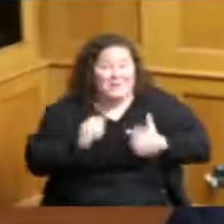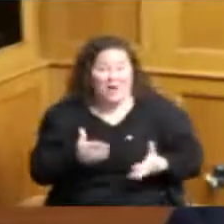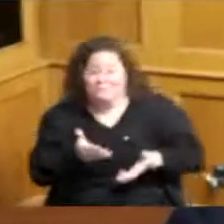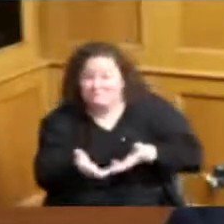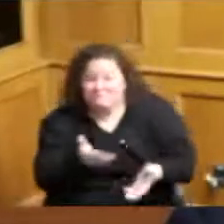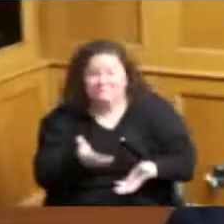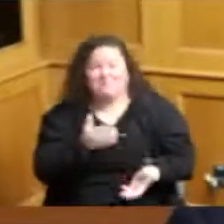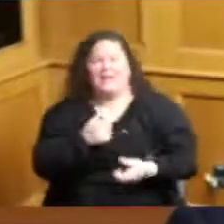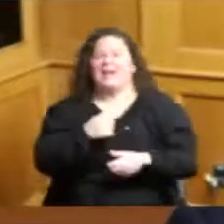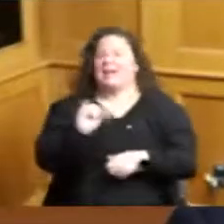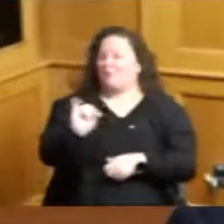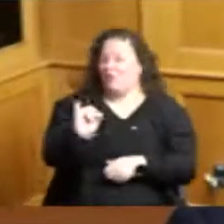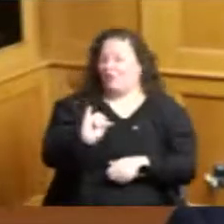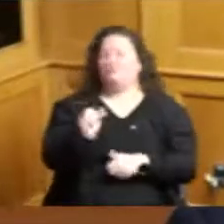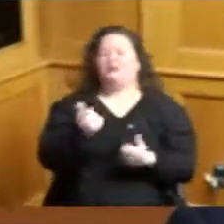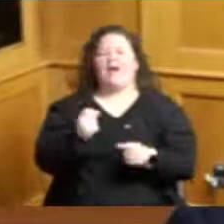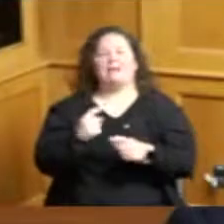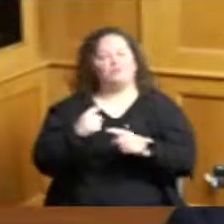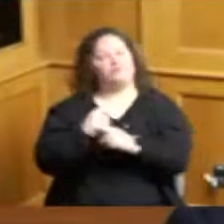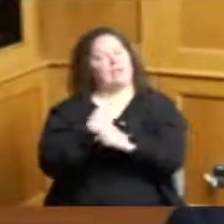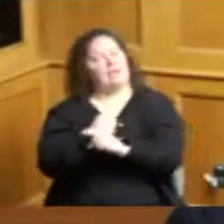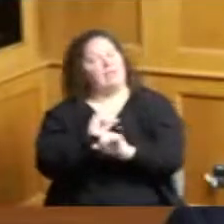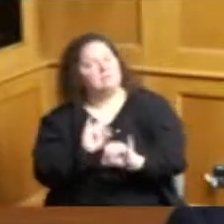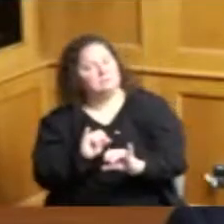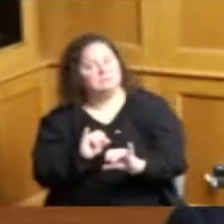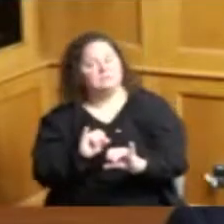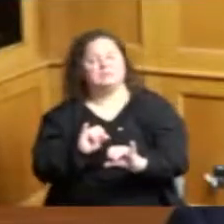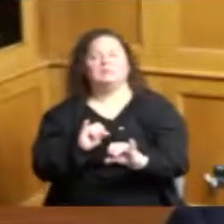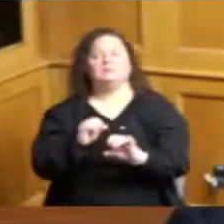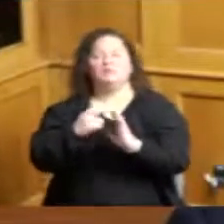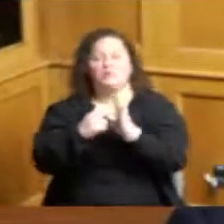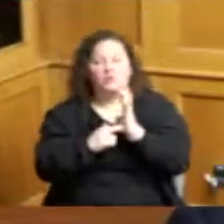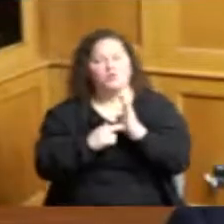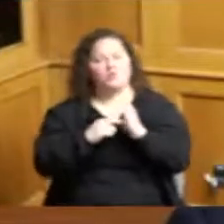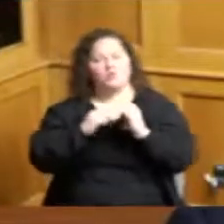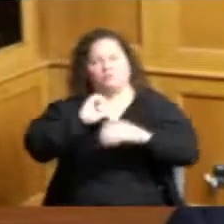serve as the regulator that says here's how you have to do things correctly and that's a really